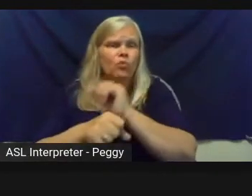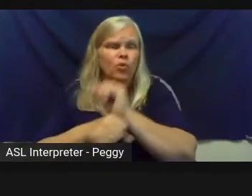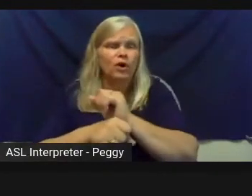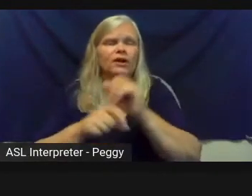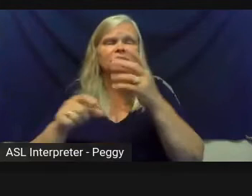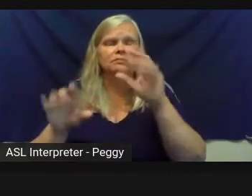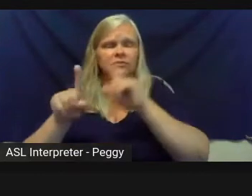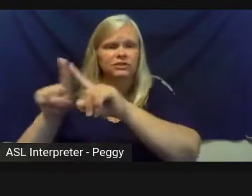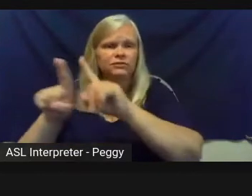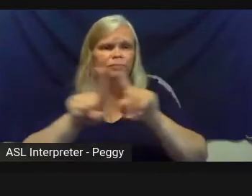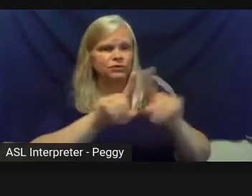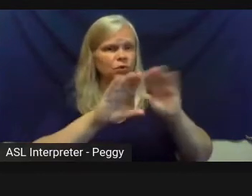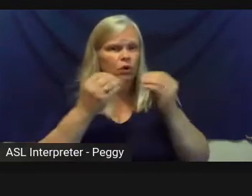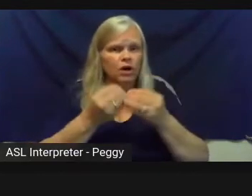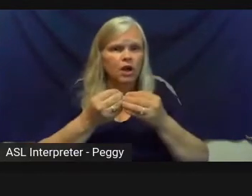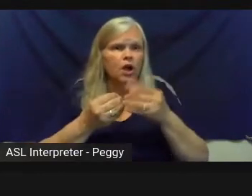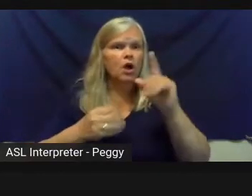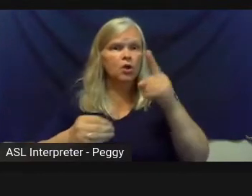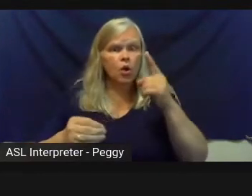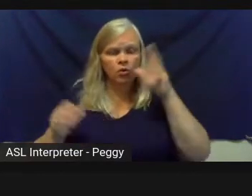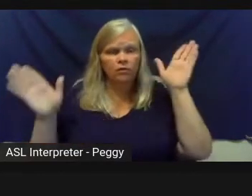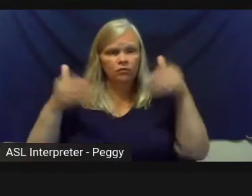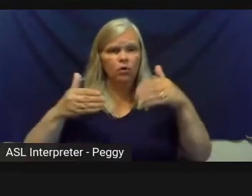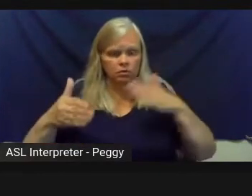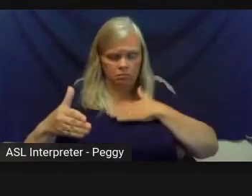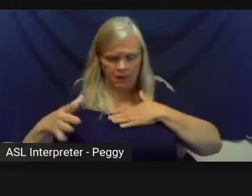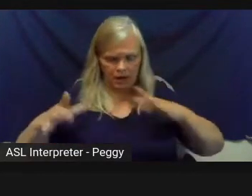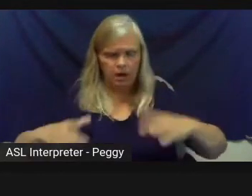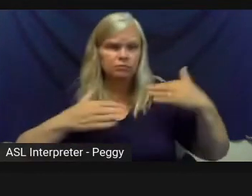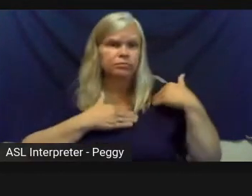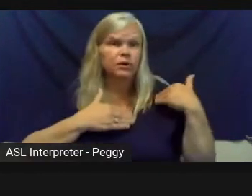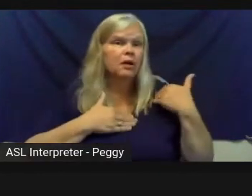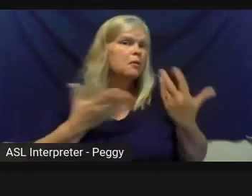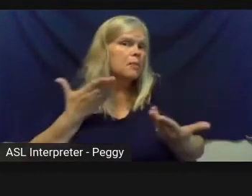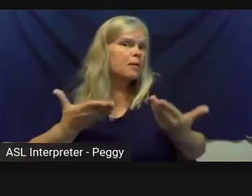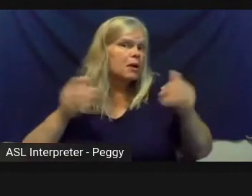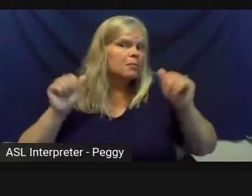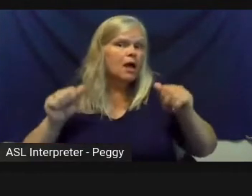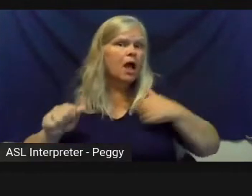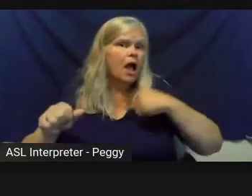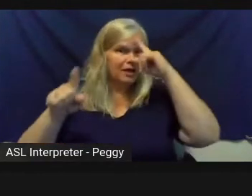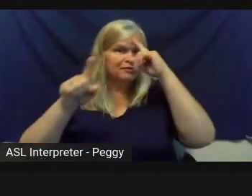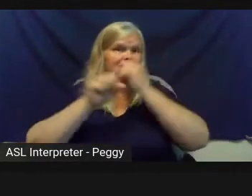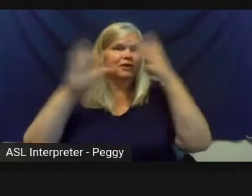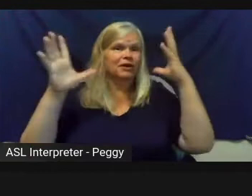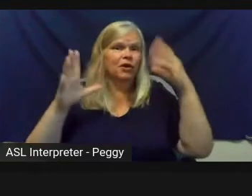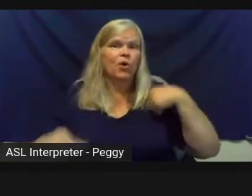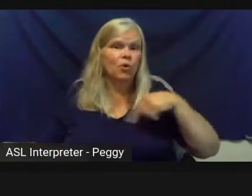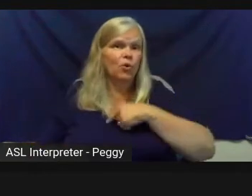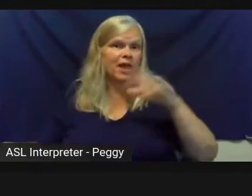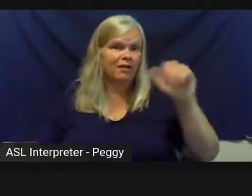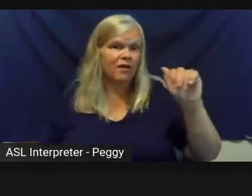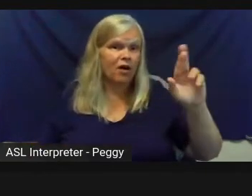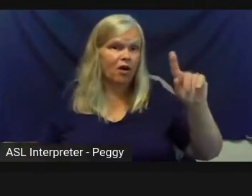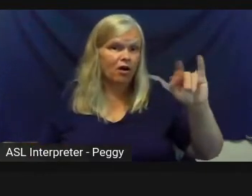looking at what's on your plate. A possibility for that, you know, I'm envisioning-- we do have an artist on staff here at Bravo.